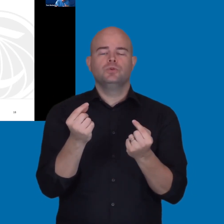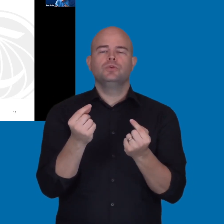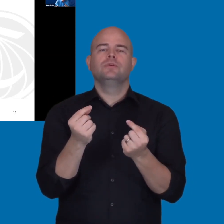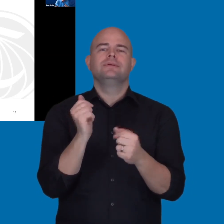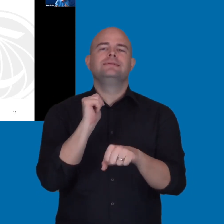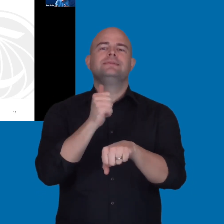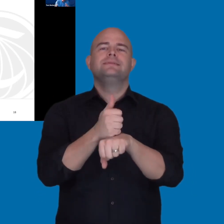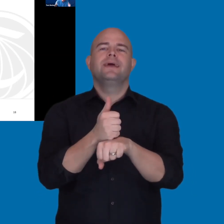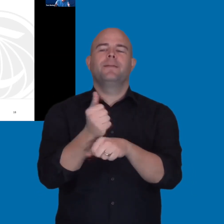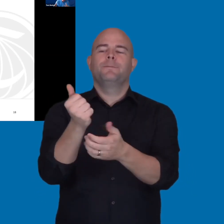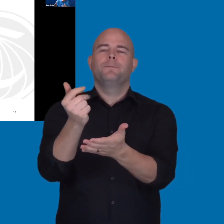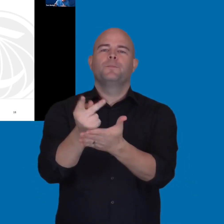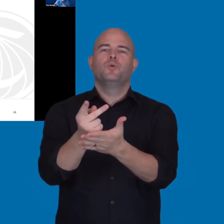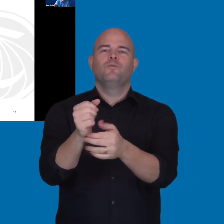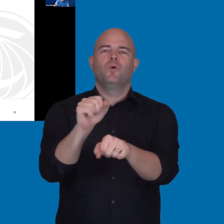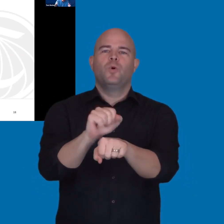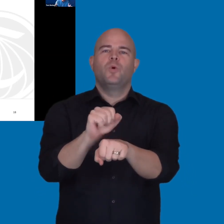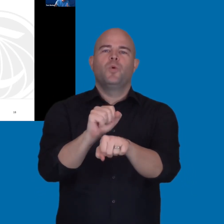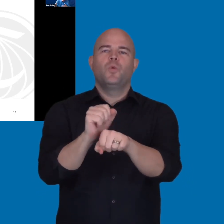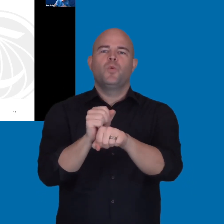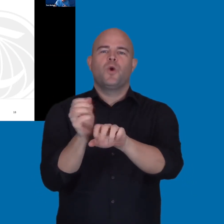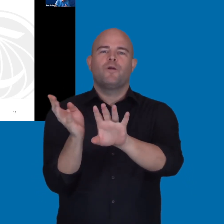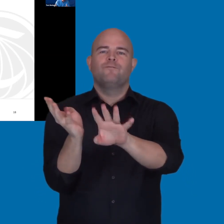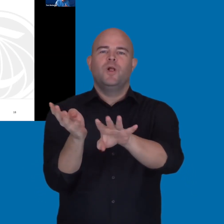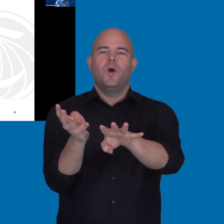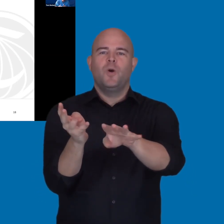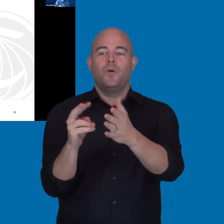so that the people making the various reviews,